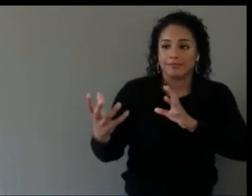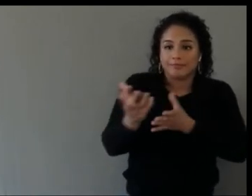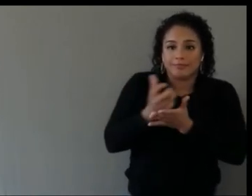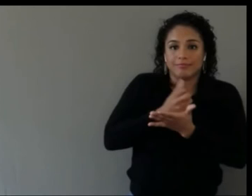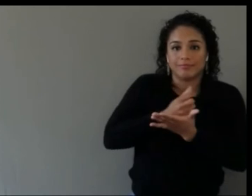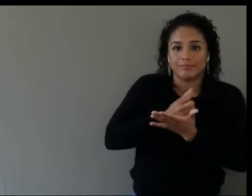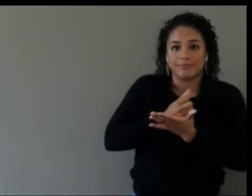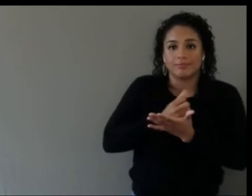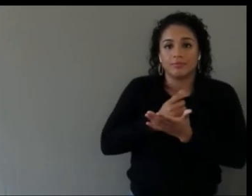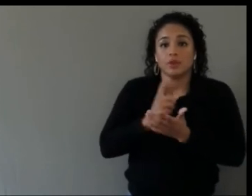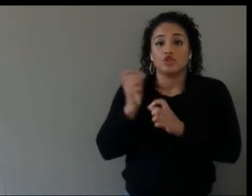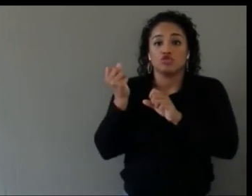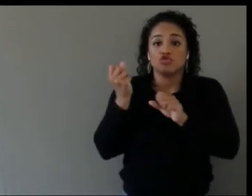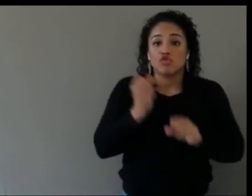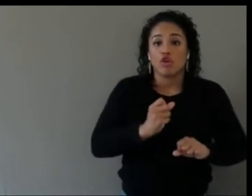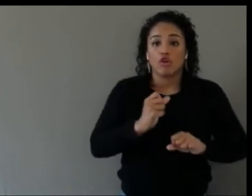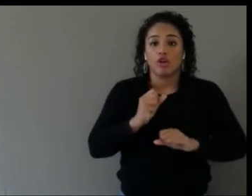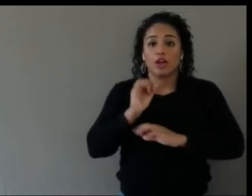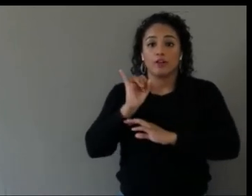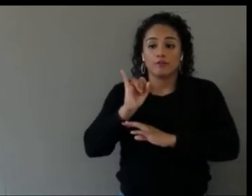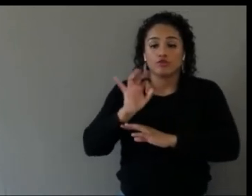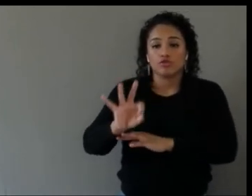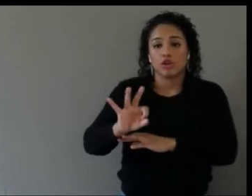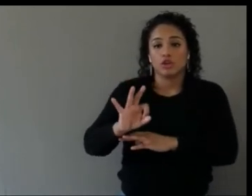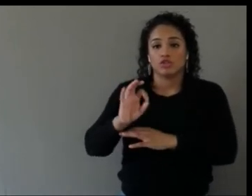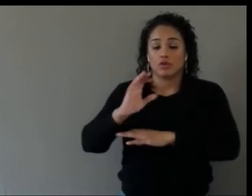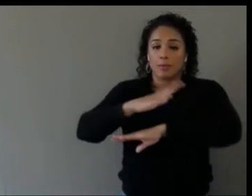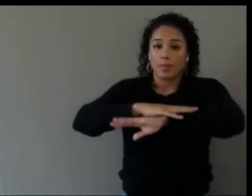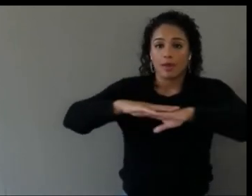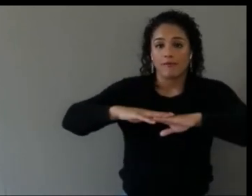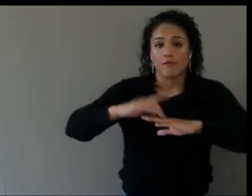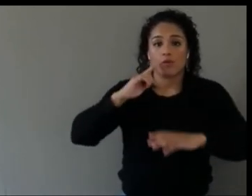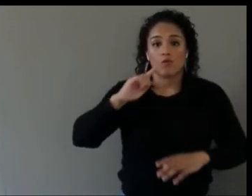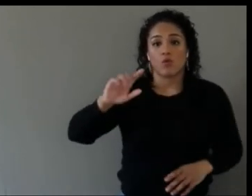for something like codesign, so that people who are actually using this technology have